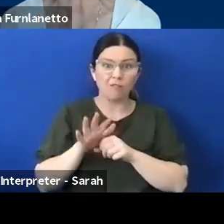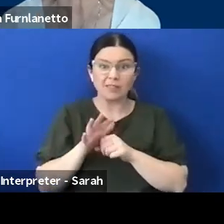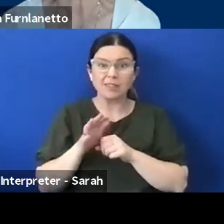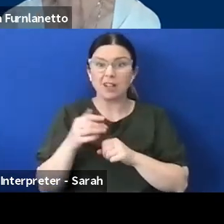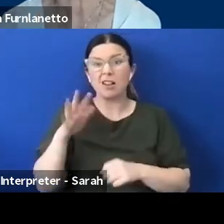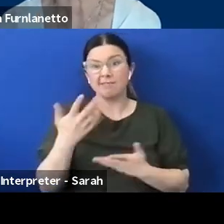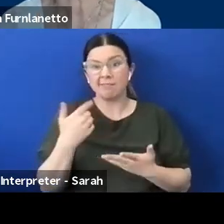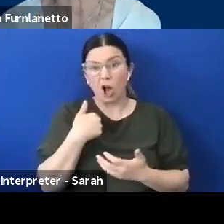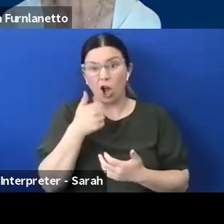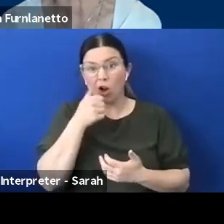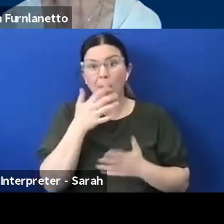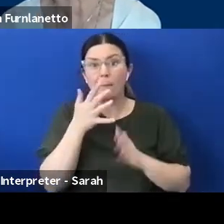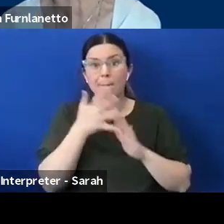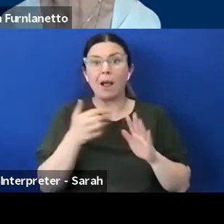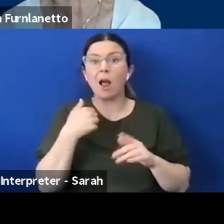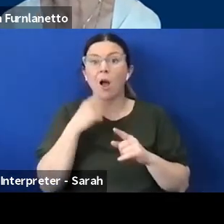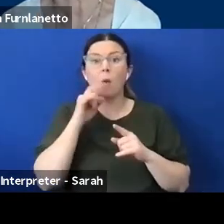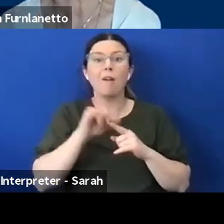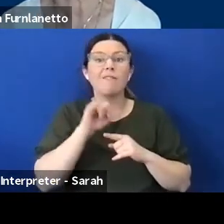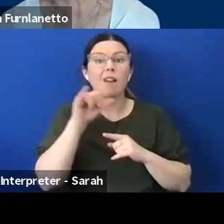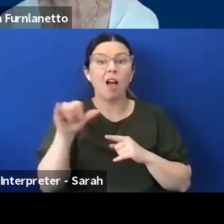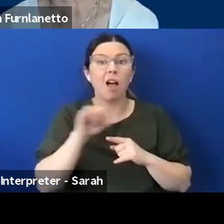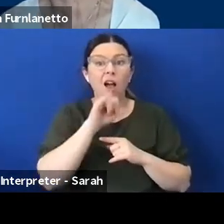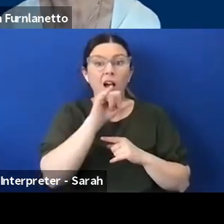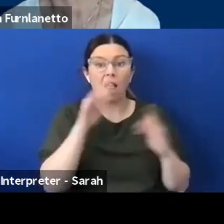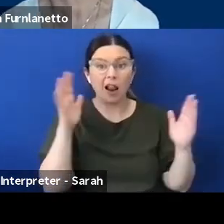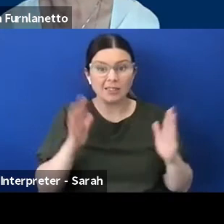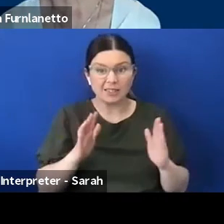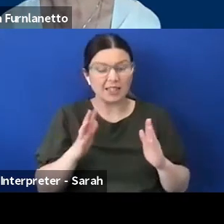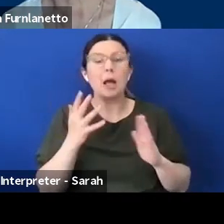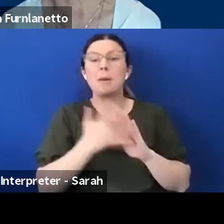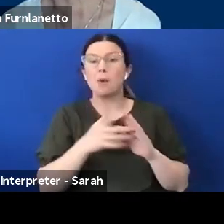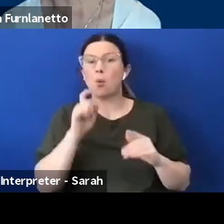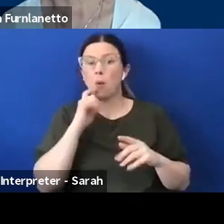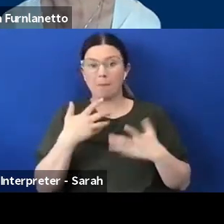which means I'm going to do more of this which means that a whole range of my colleagues are all